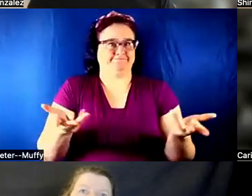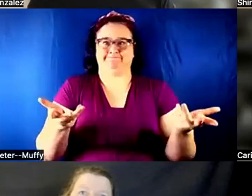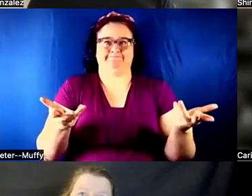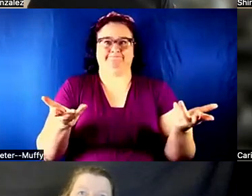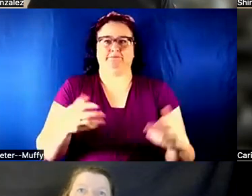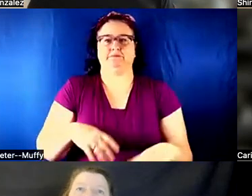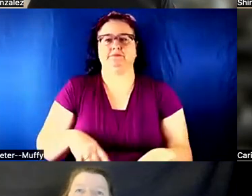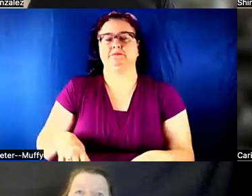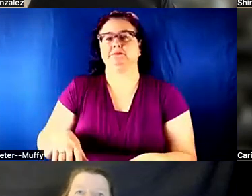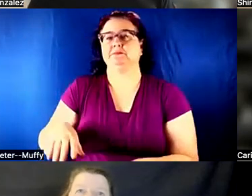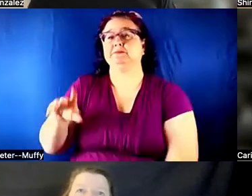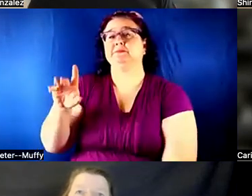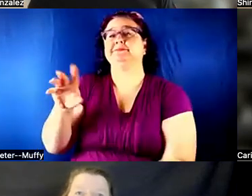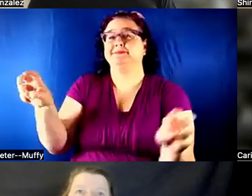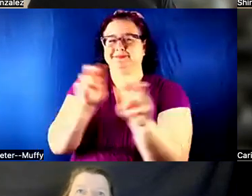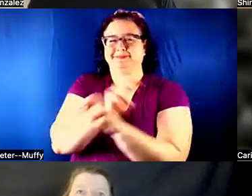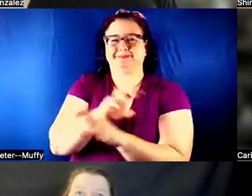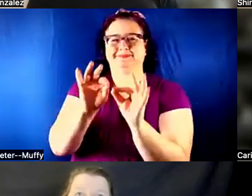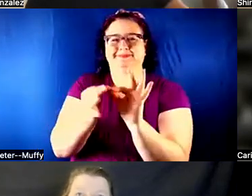HOW AN APPLICATION SHOULD LOOK WHEN THE FONT IS CHANGED?